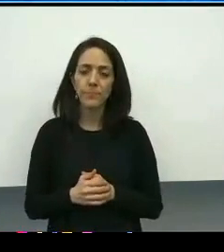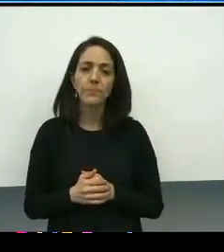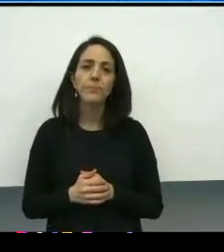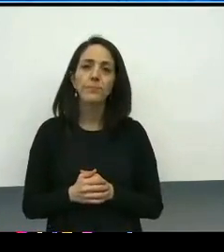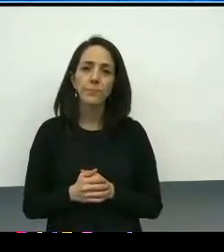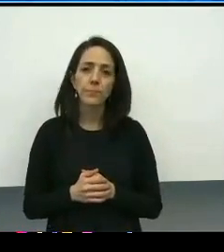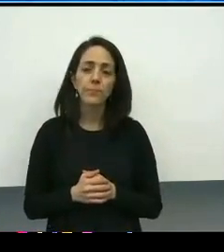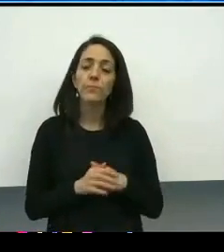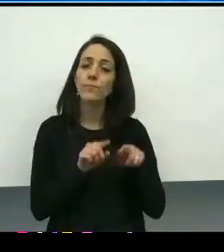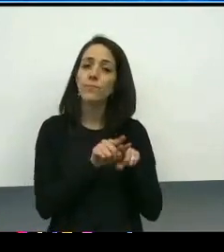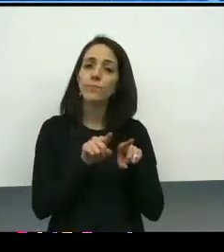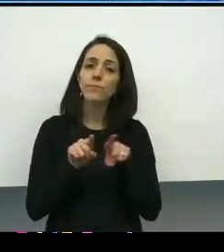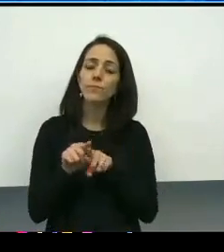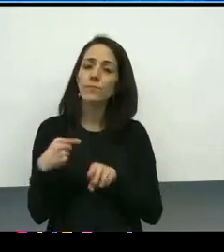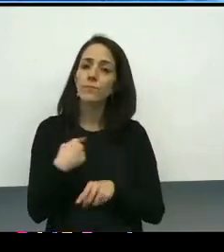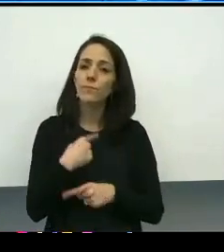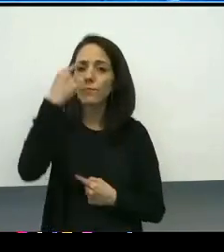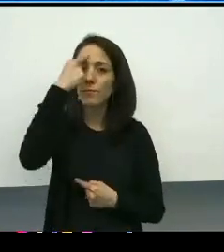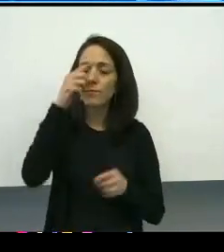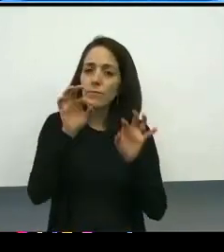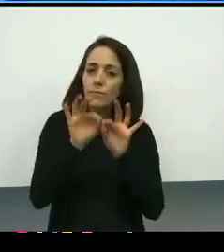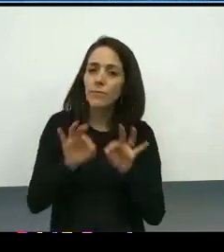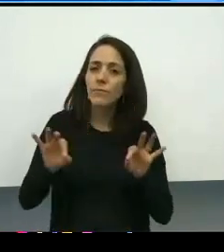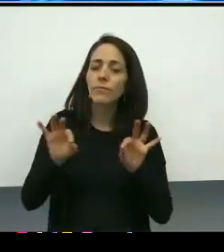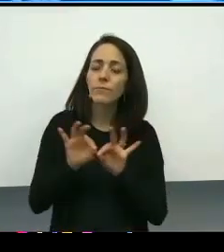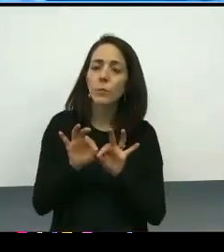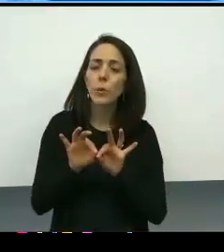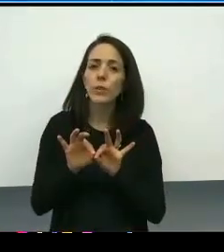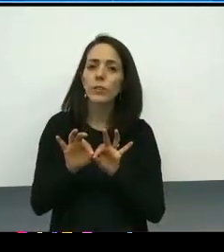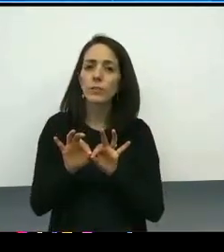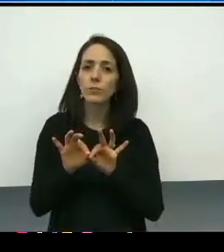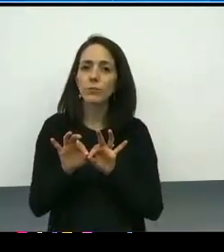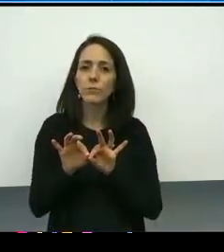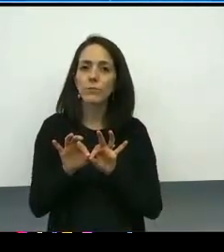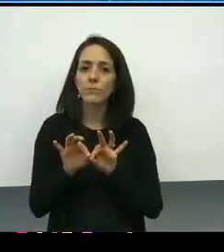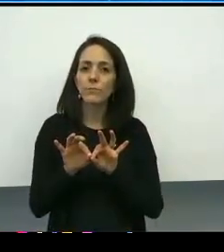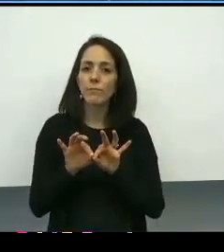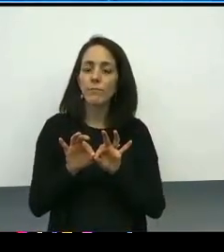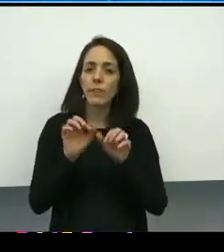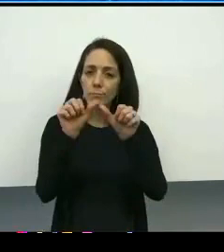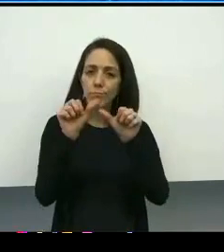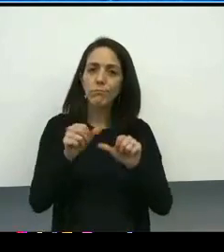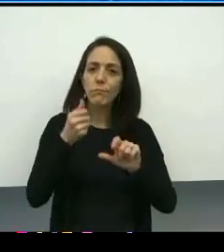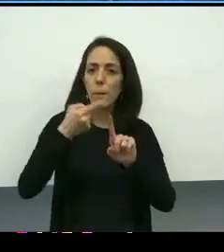We also thought that it was important to make all of the monthly reports that we're doing available.